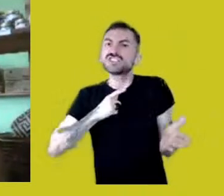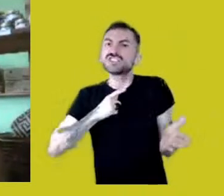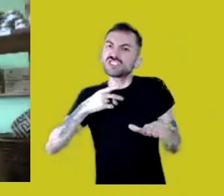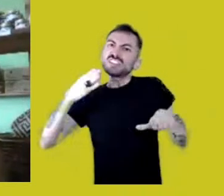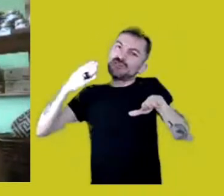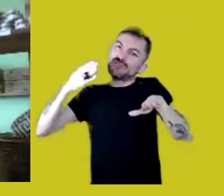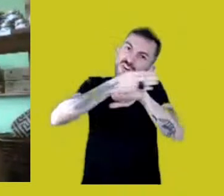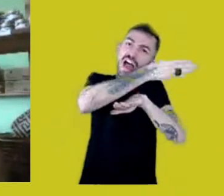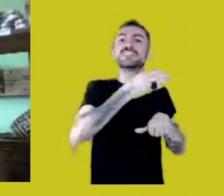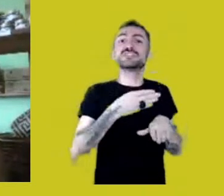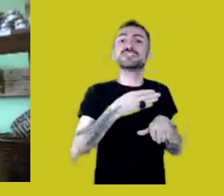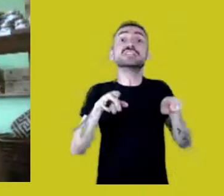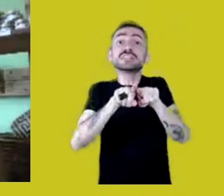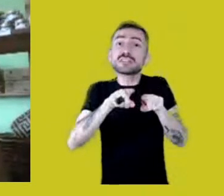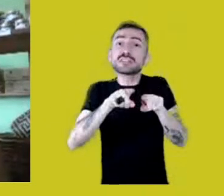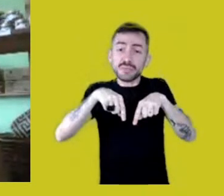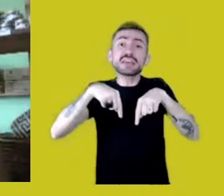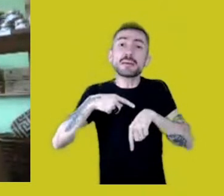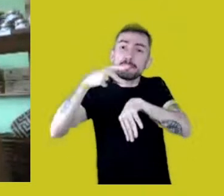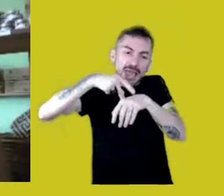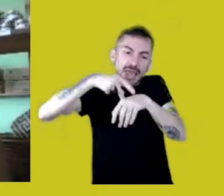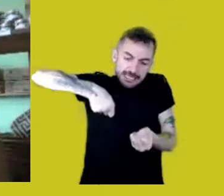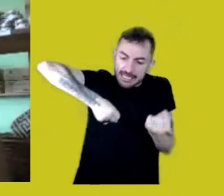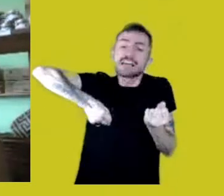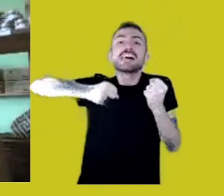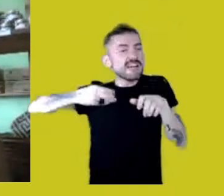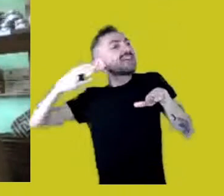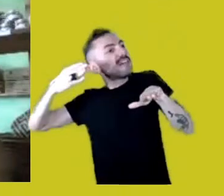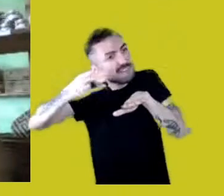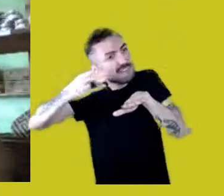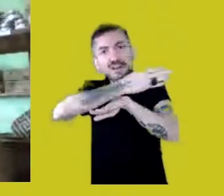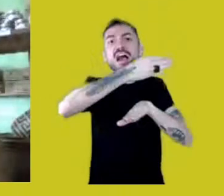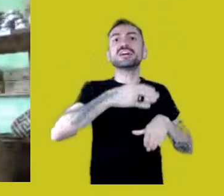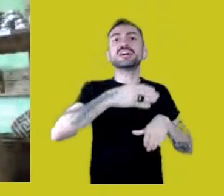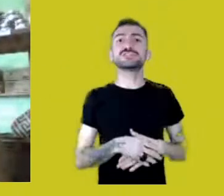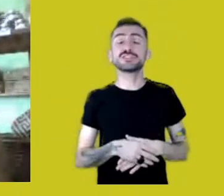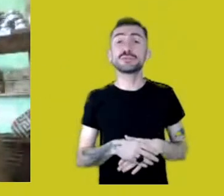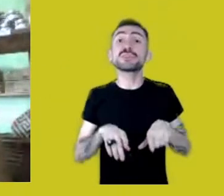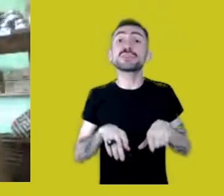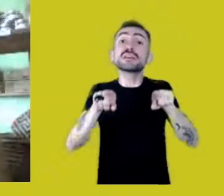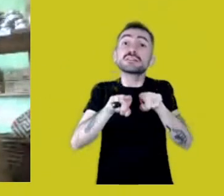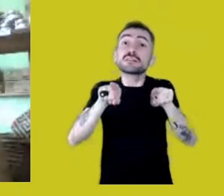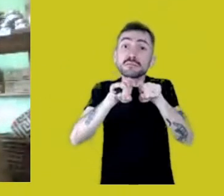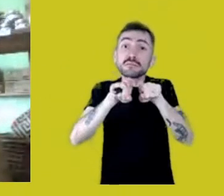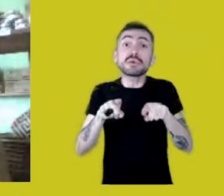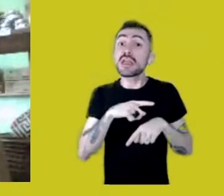It’s reaching the towns where Native peoples are present because they’ve been run out of their territories